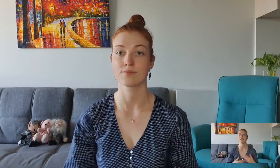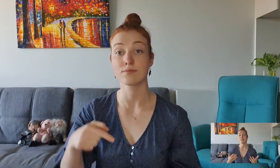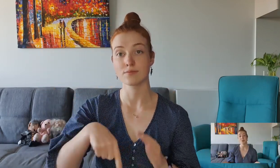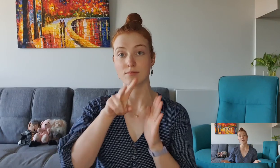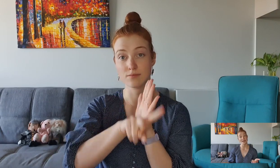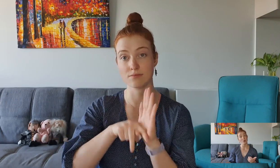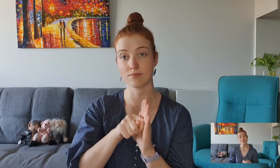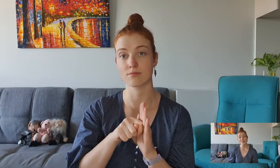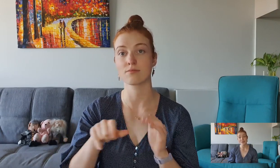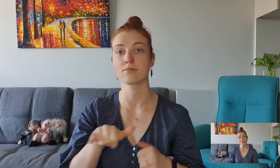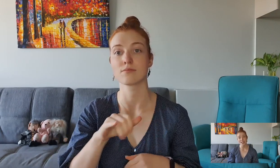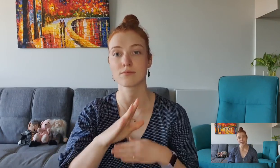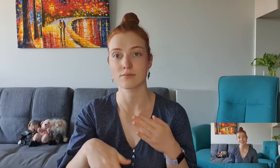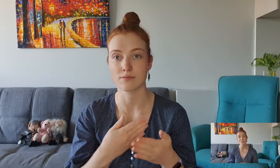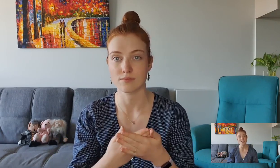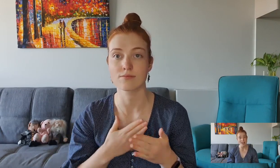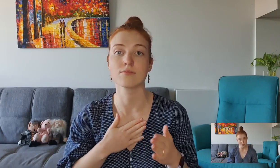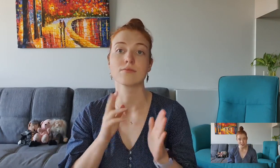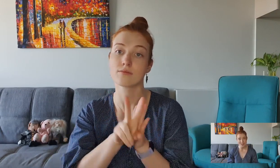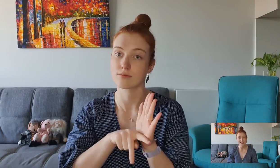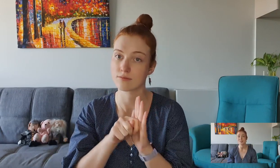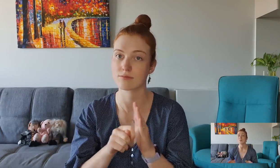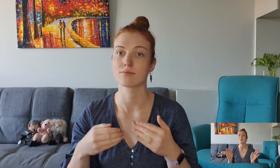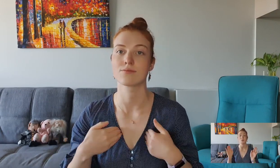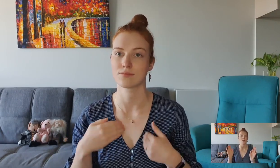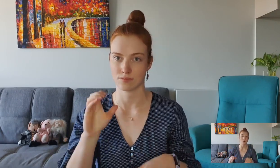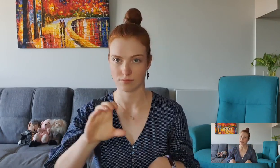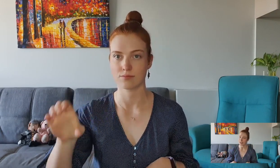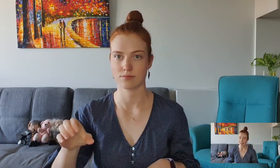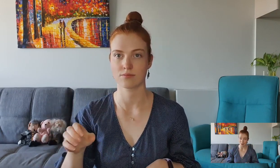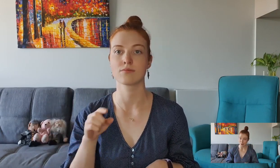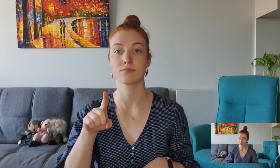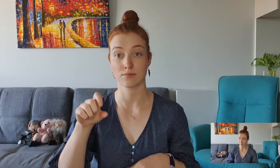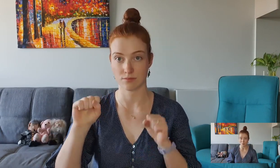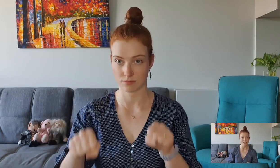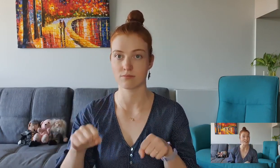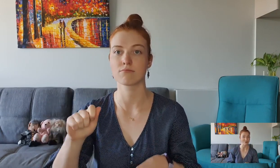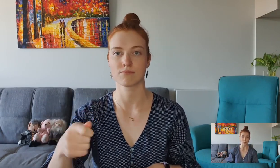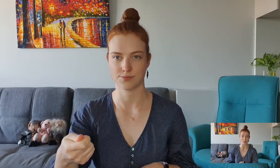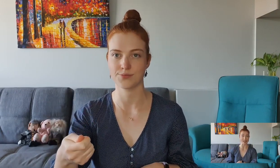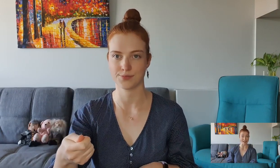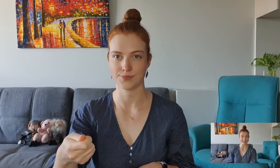This video like all my videos has closed captions So you can go ahead and turn them on whenever you like